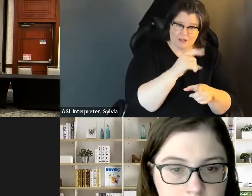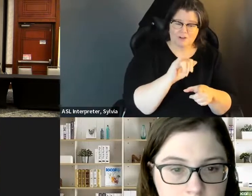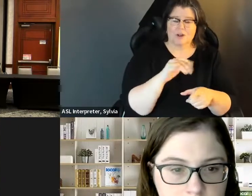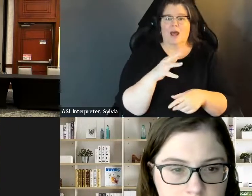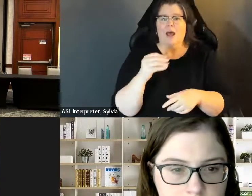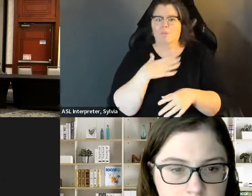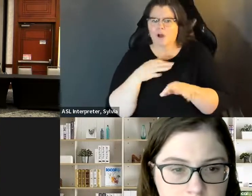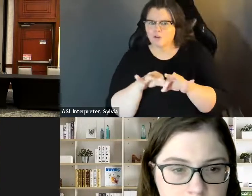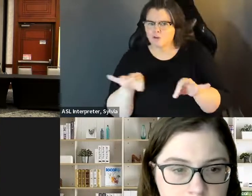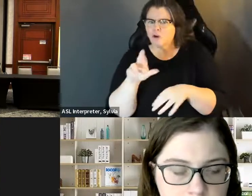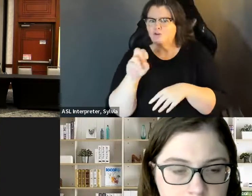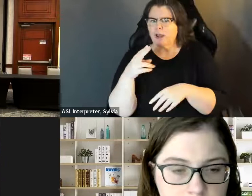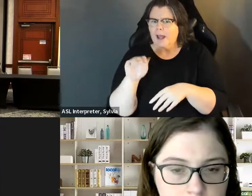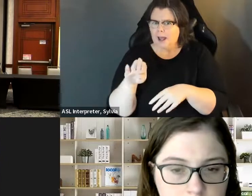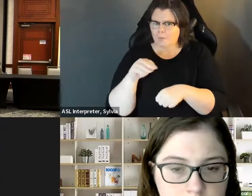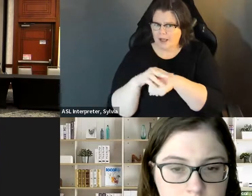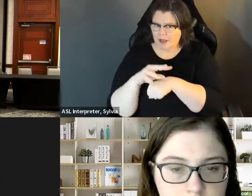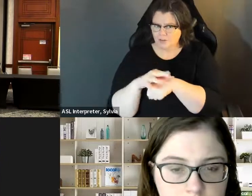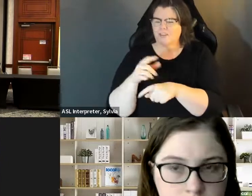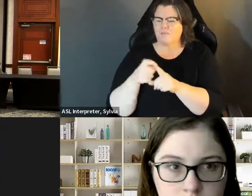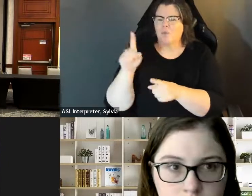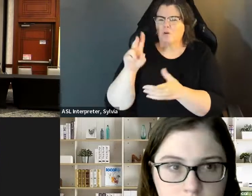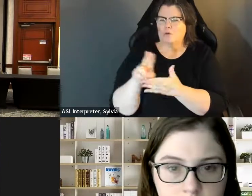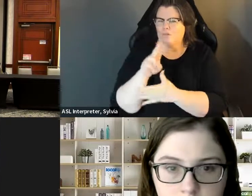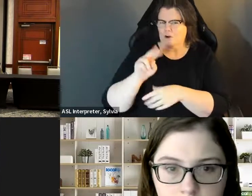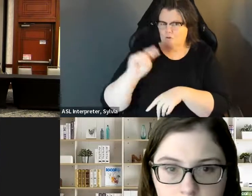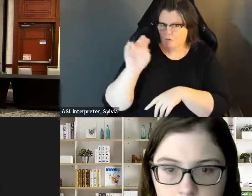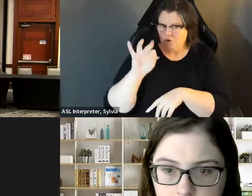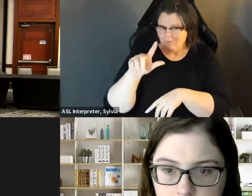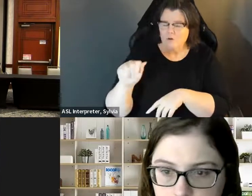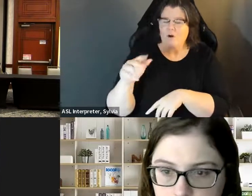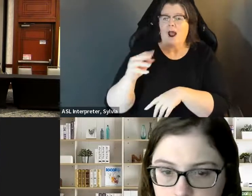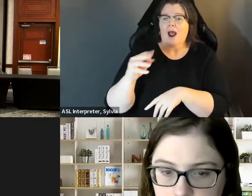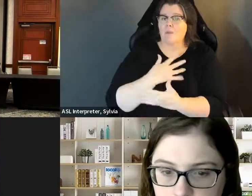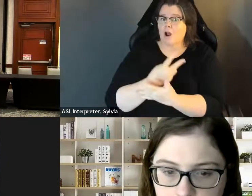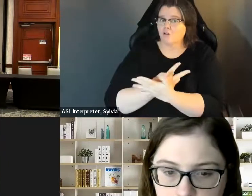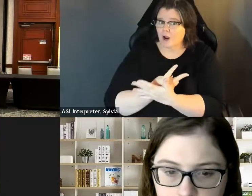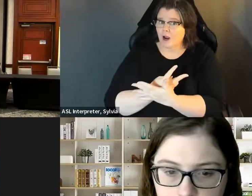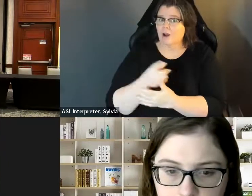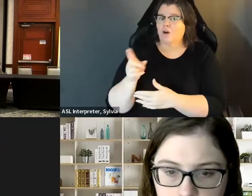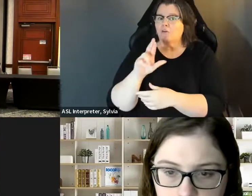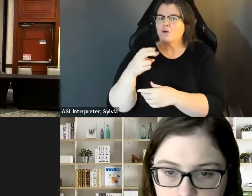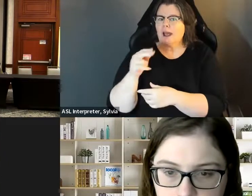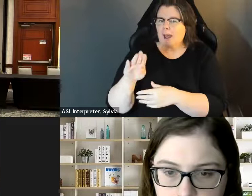have long brown hair and my undergrad is in sociology with At 6 months, and I walk with a walker Today I have a green grass on with pearls, and I have one wrong here, and and my undergrad is in sociology with a degree, and rehabilitation counseling from the University of North Florida I also did postgraduate a degree in rehabilitation counseling from the University work and